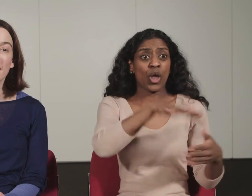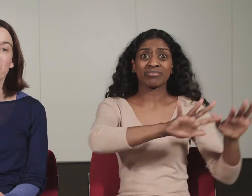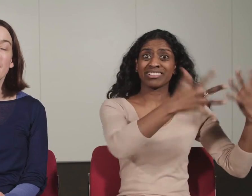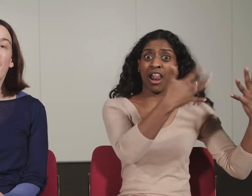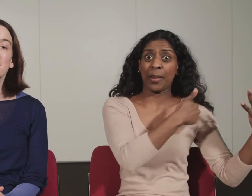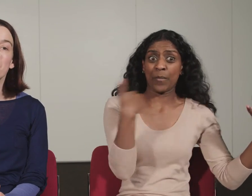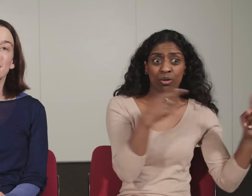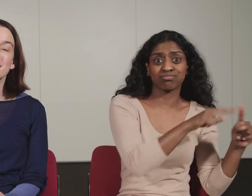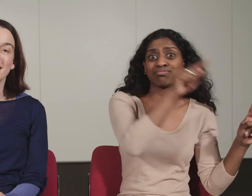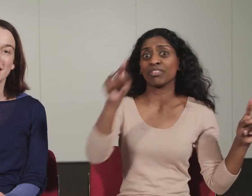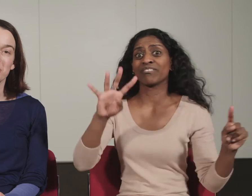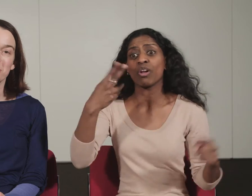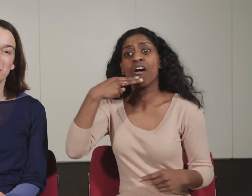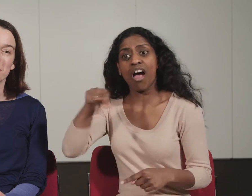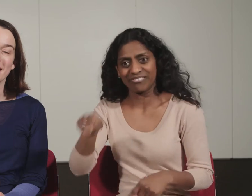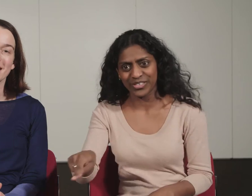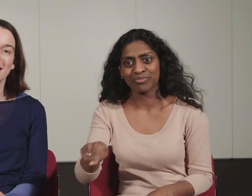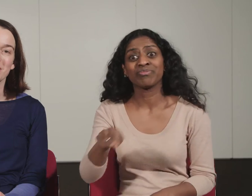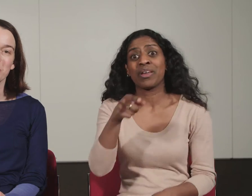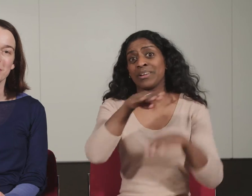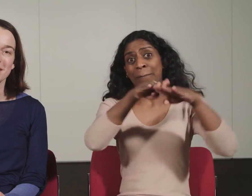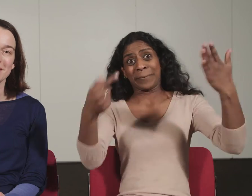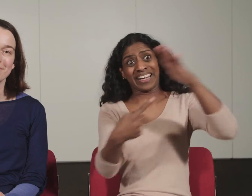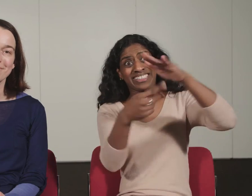main stage will be BSL interpreted.